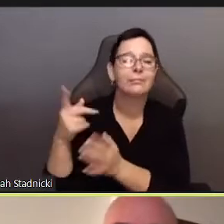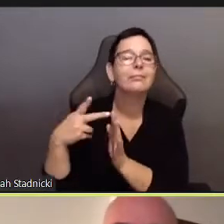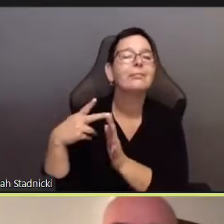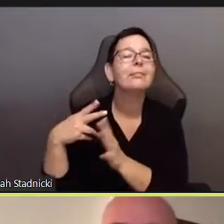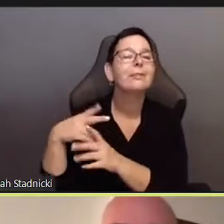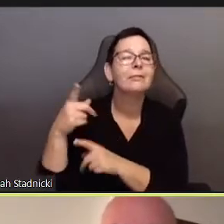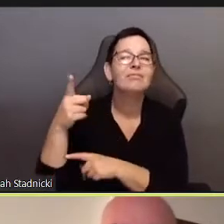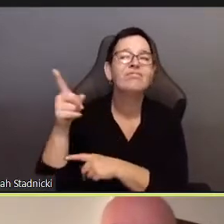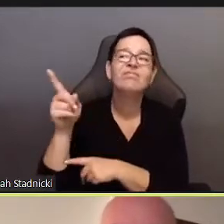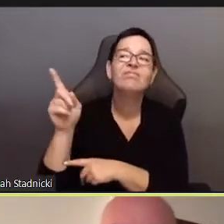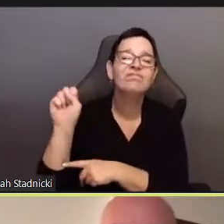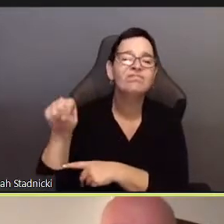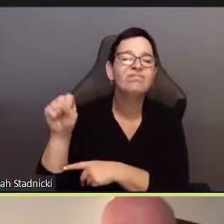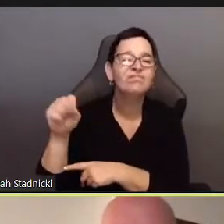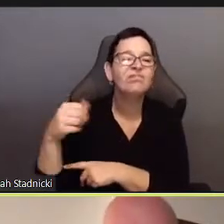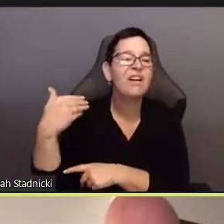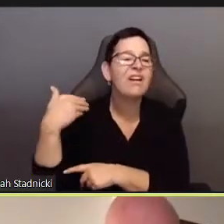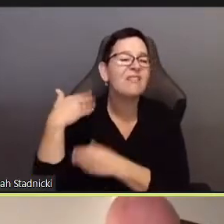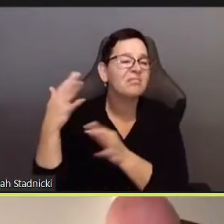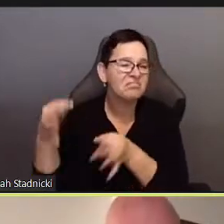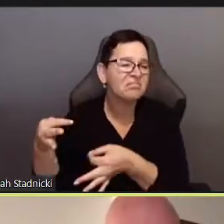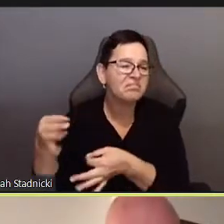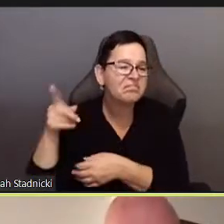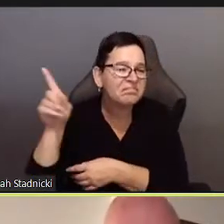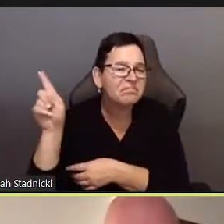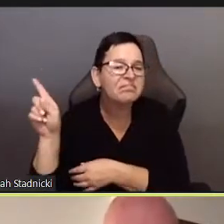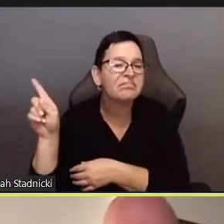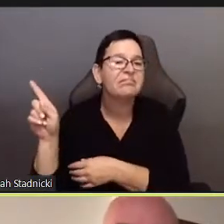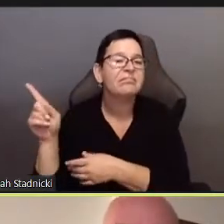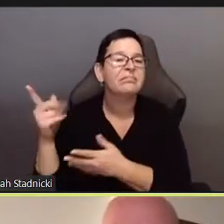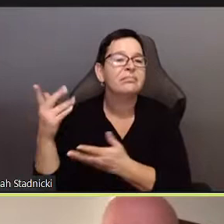a matter of being left out of the sexuality and desires of others.